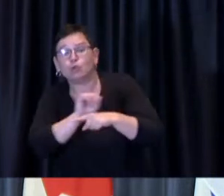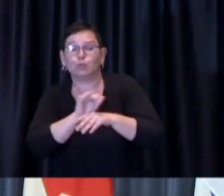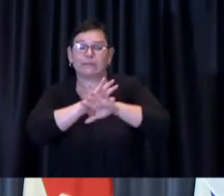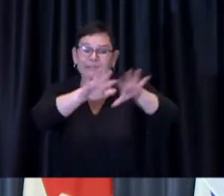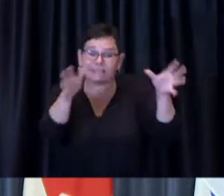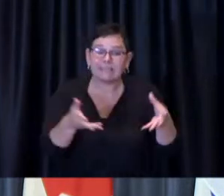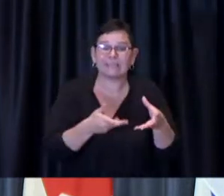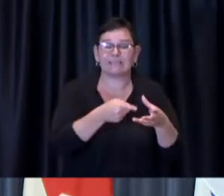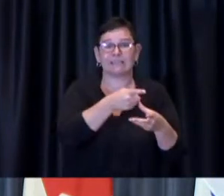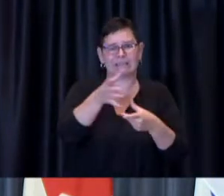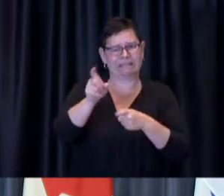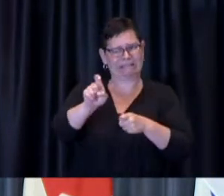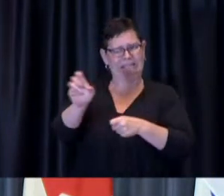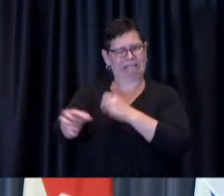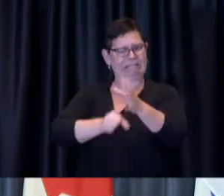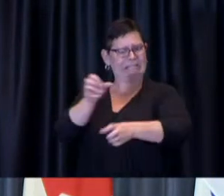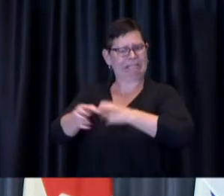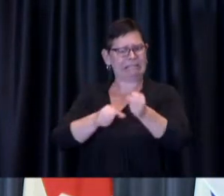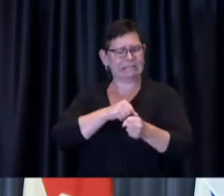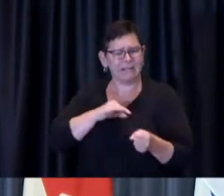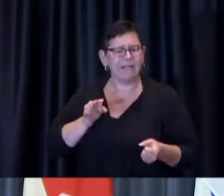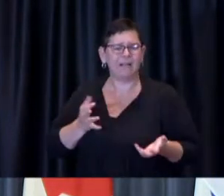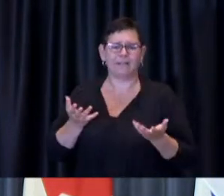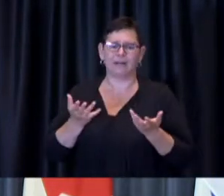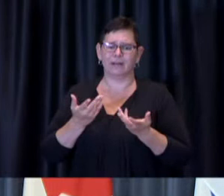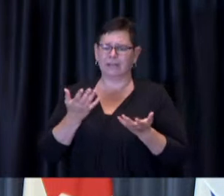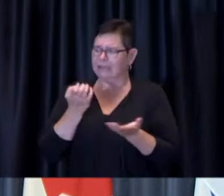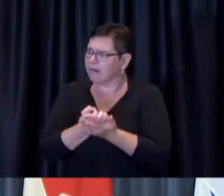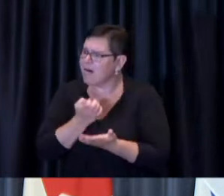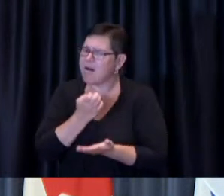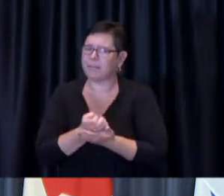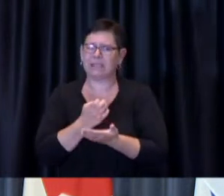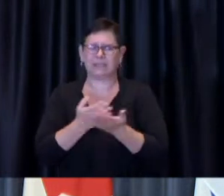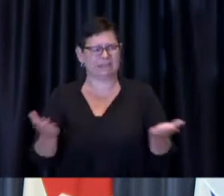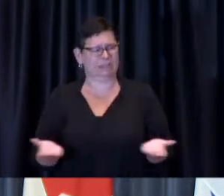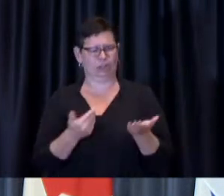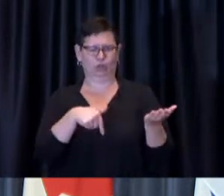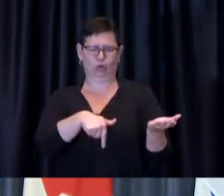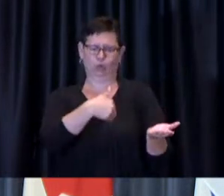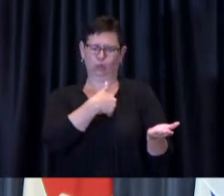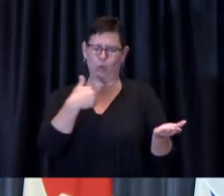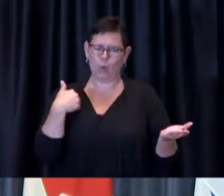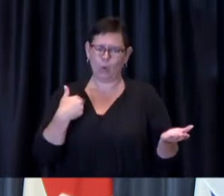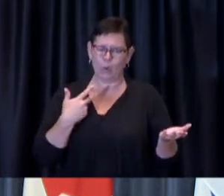to life, economic life, and generally life in all parts of the city including downtown